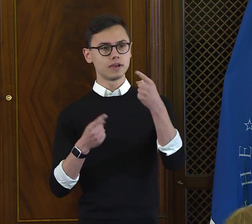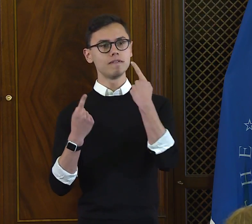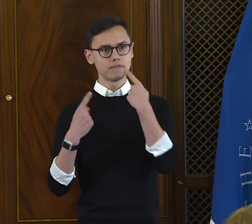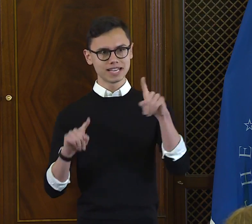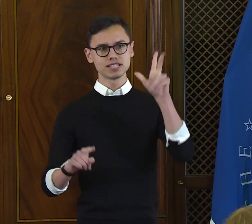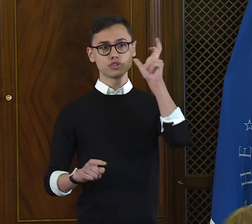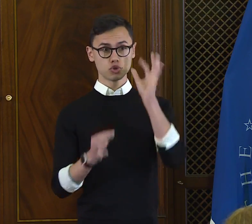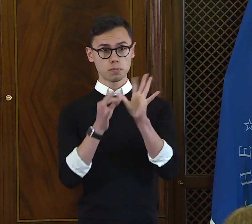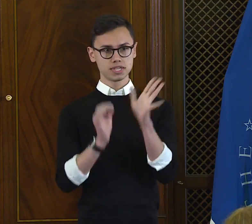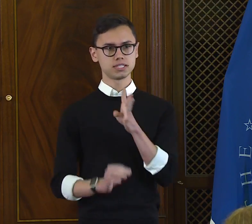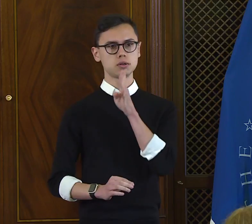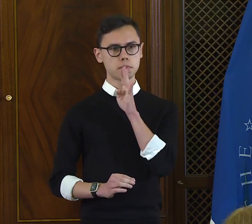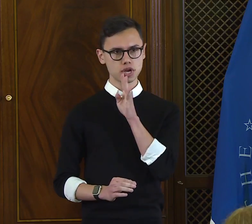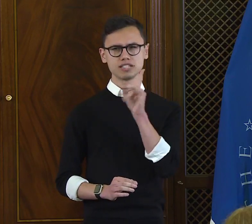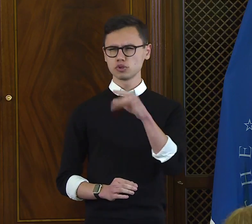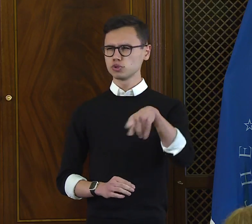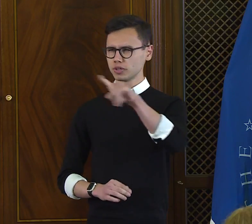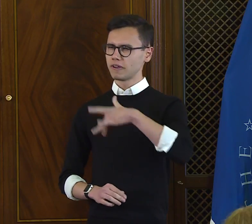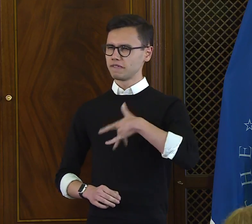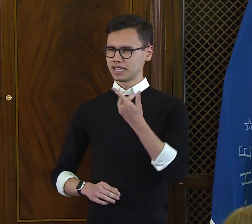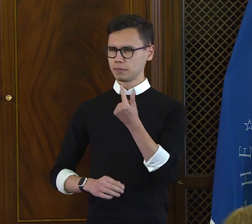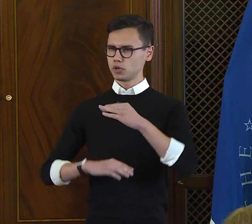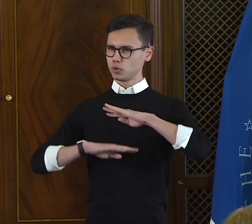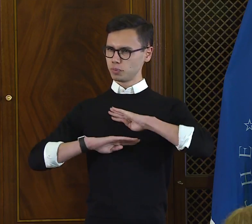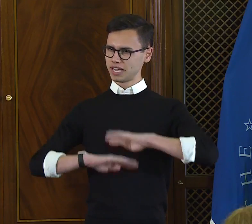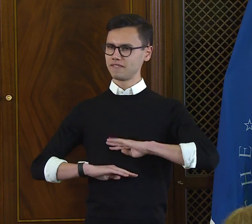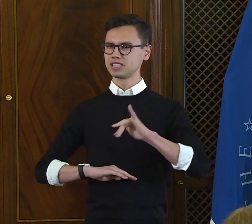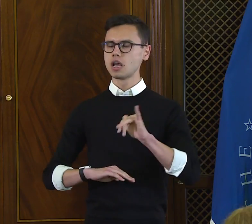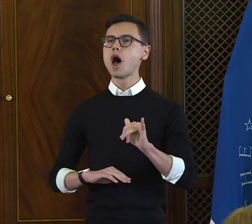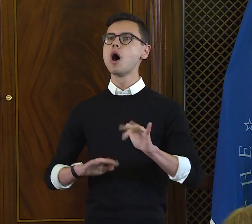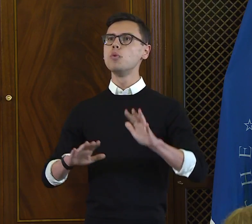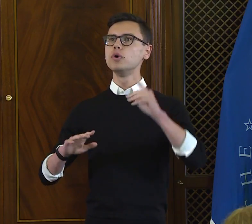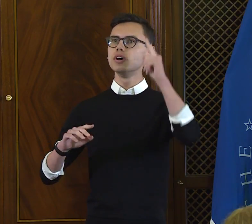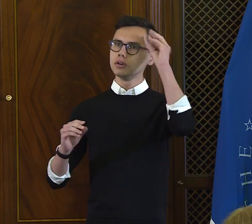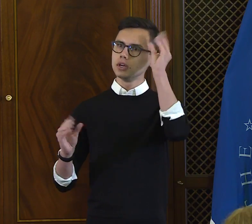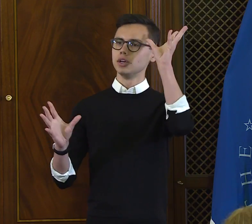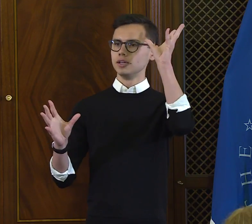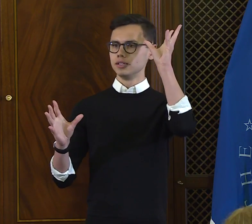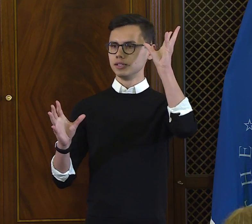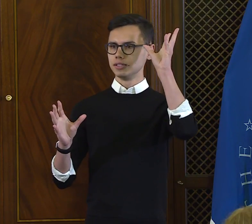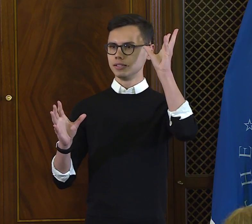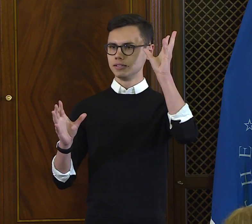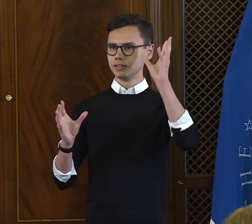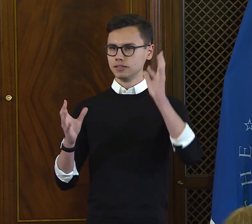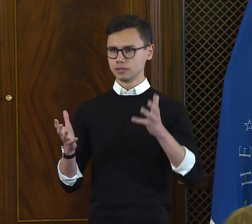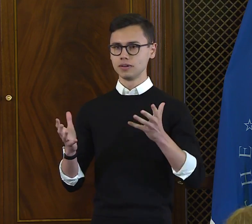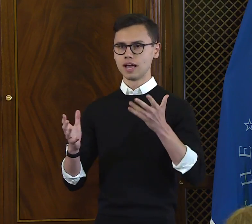And then when you finally heard the interpreter's voice again, I'm sure you sighed a bit of a relief.